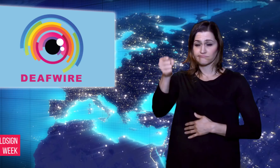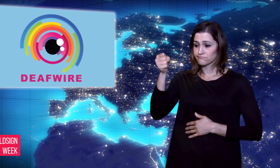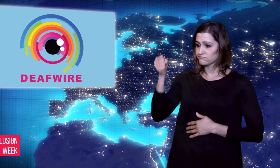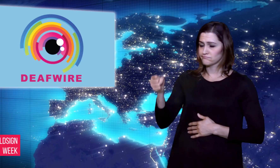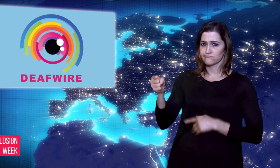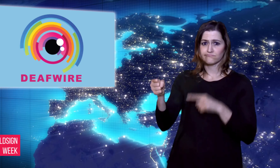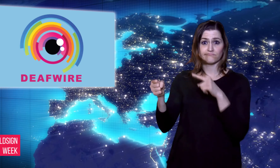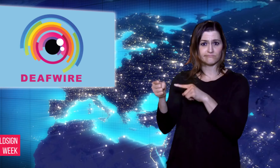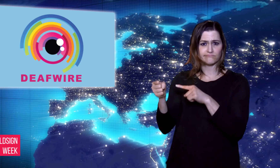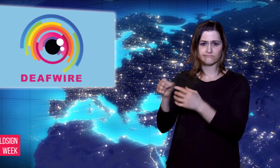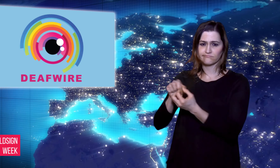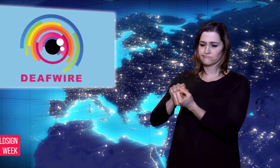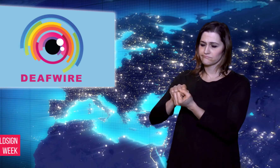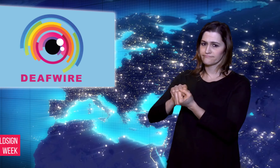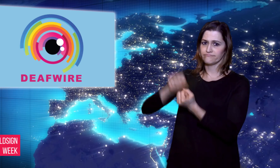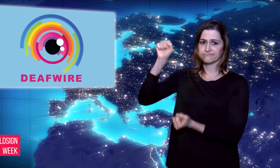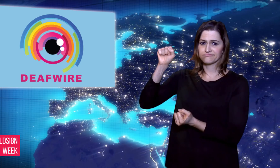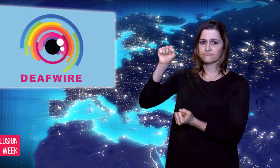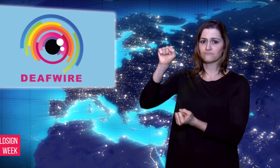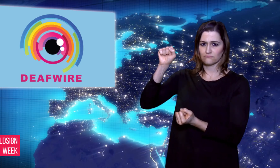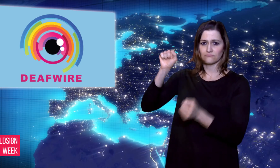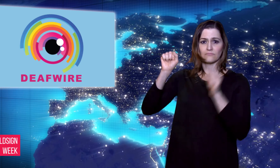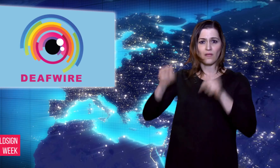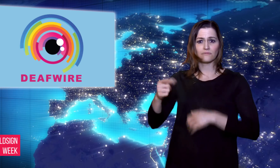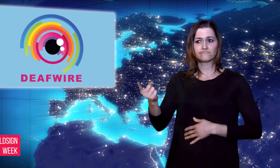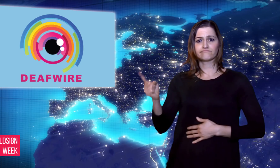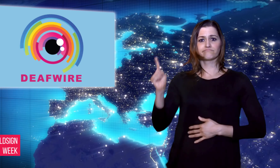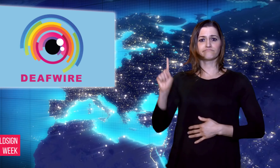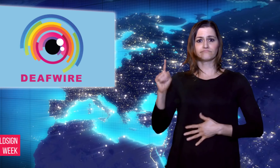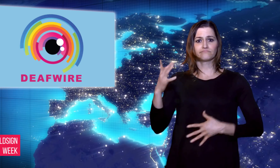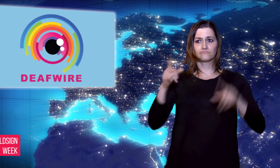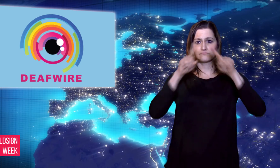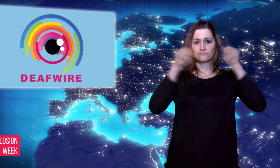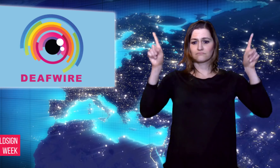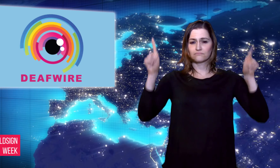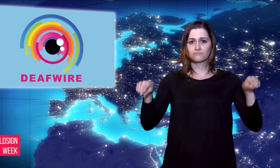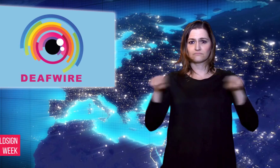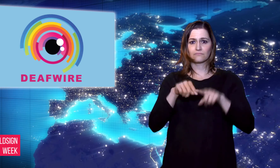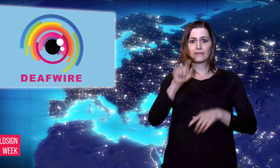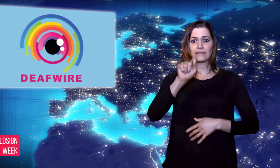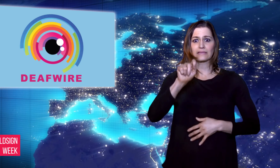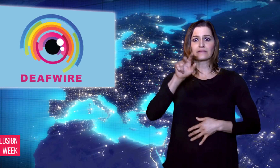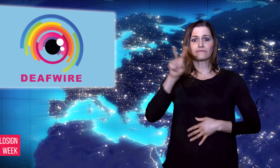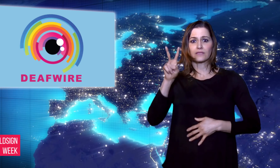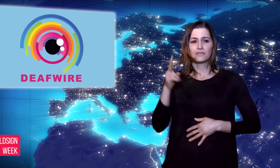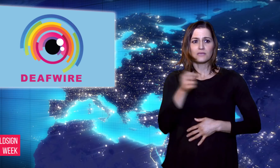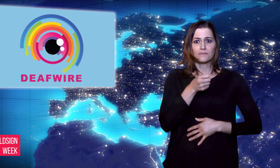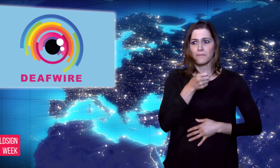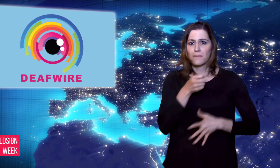interpreters for televised weather